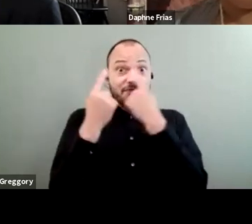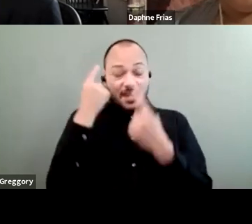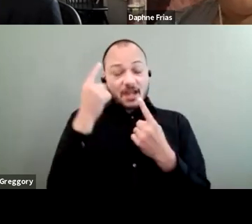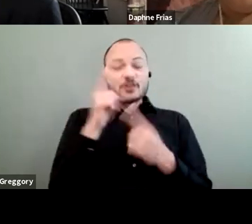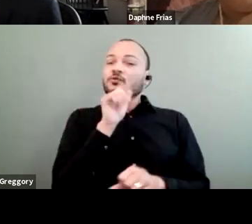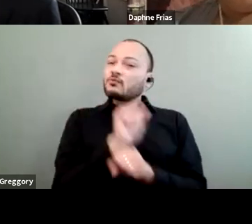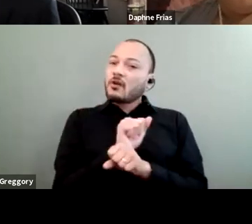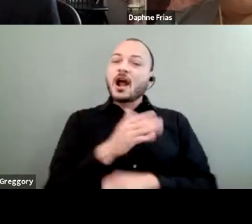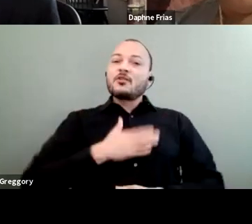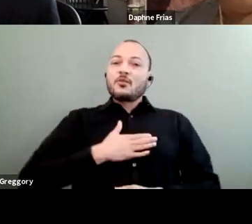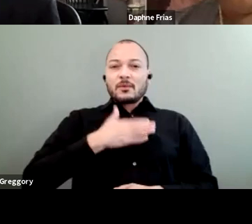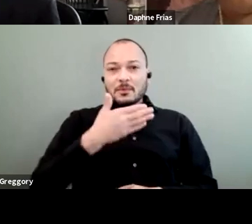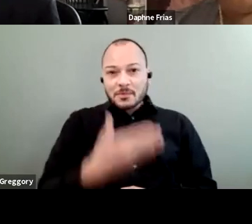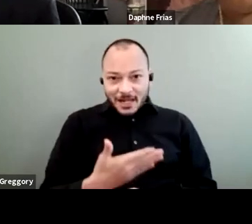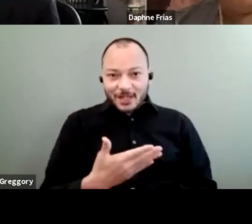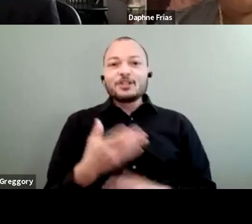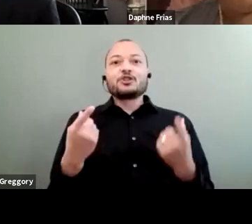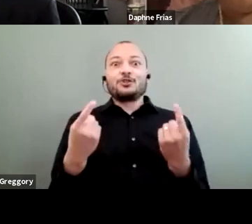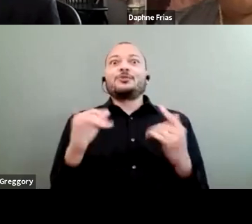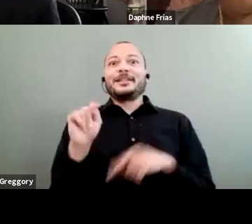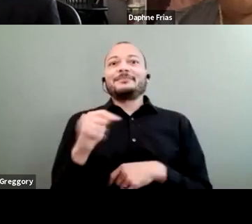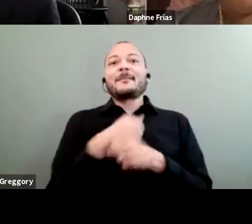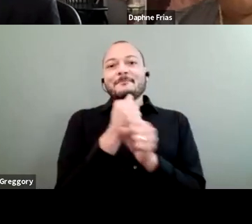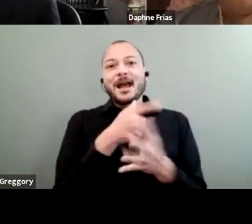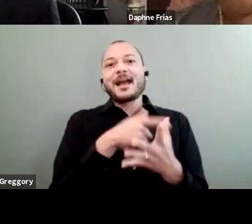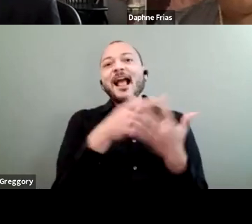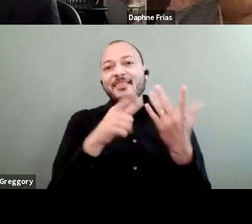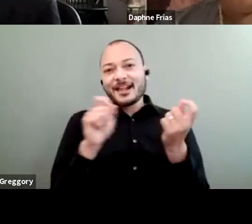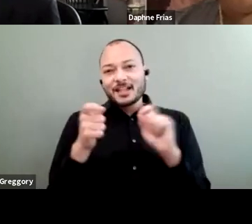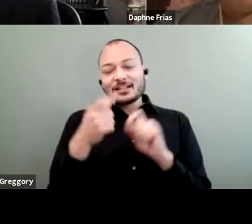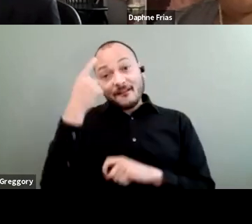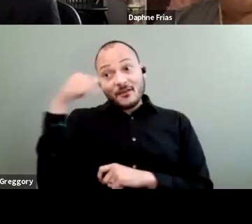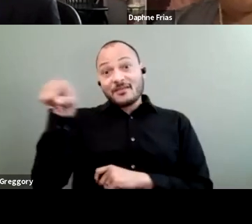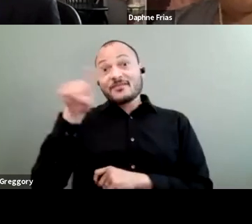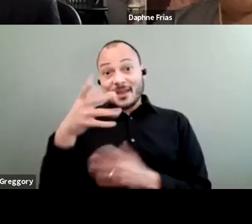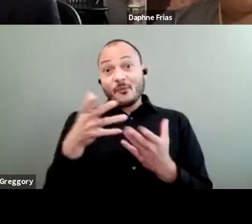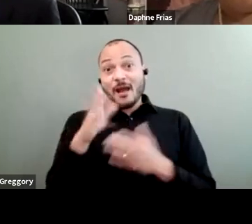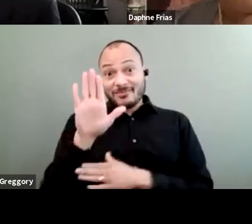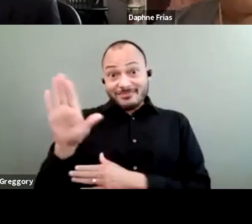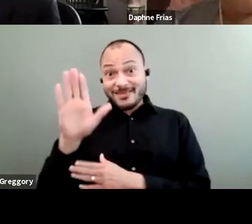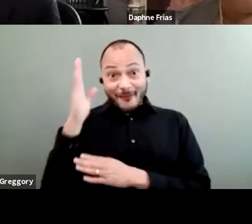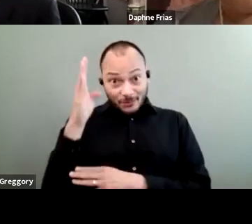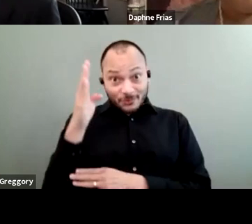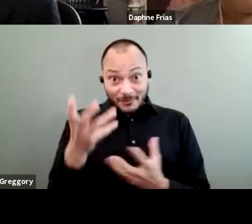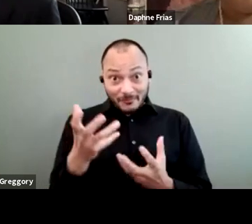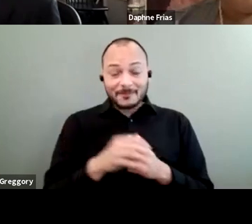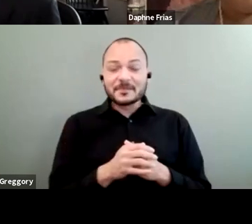to get it done, and to make these changes because they want their future. And so, I just kind of want to throw that out there